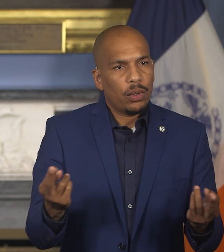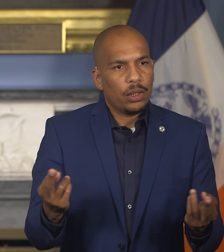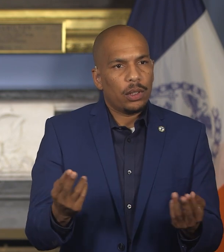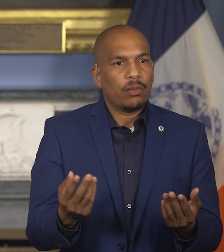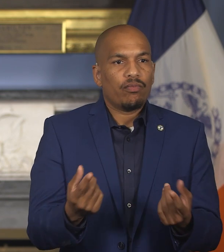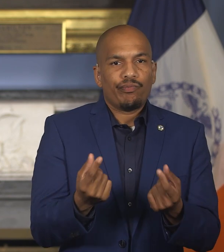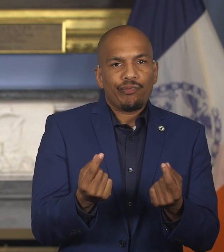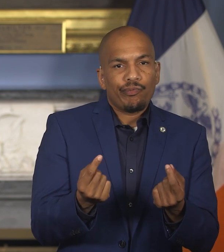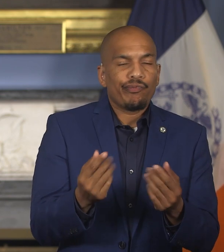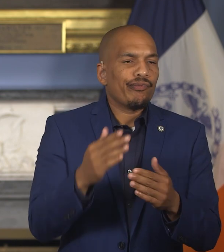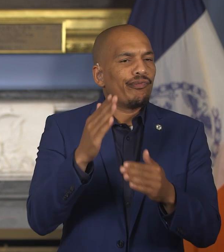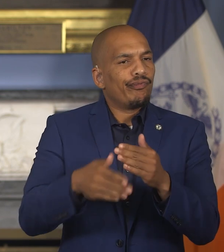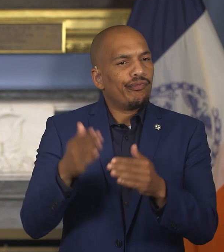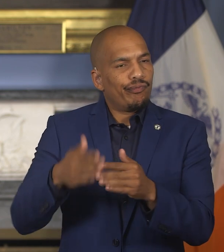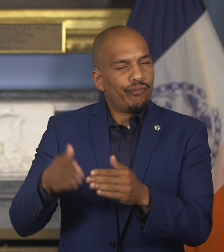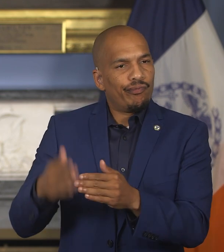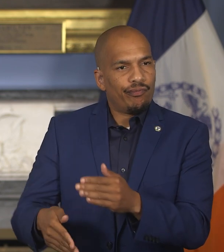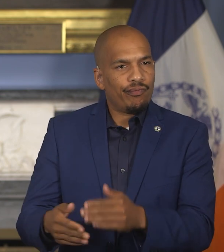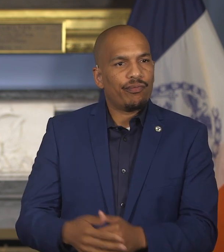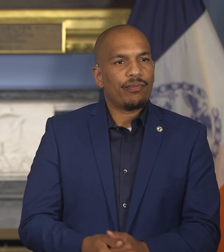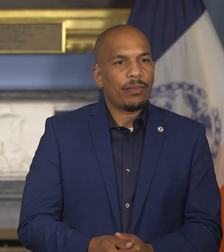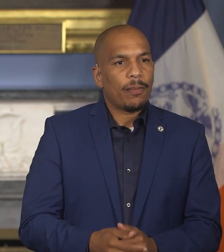in the greatest city in the world.